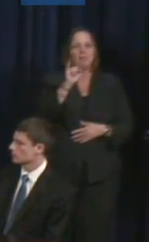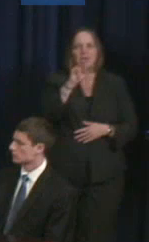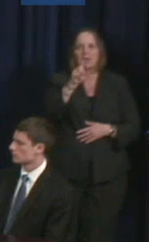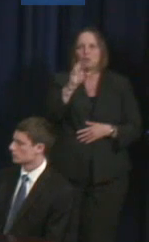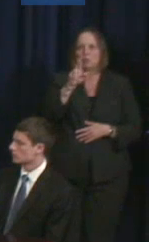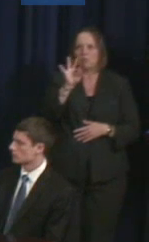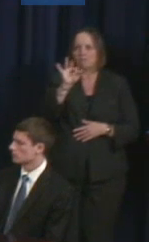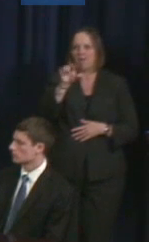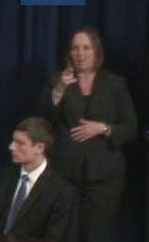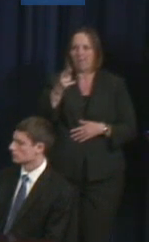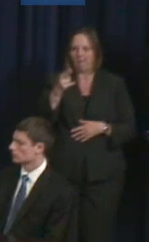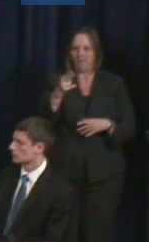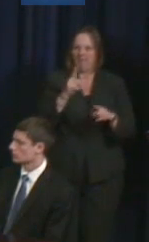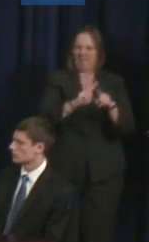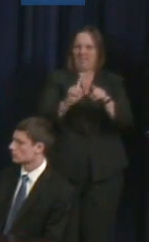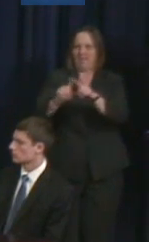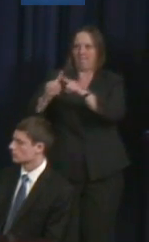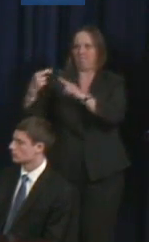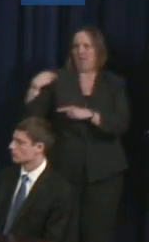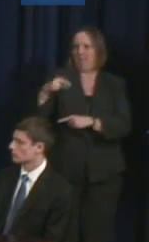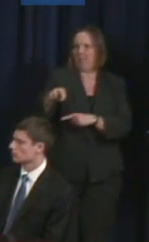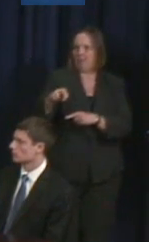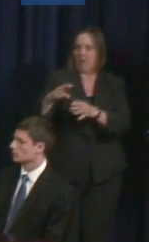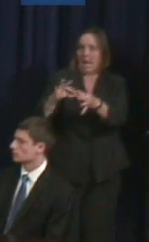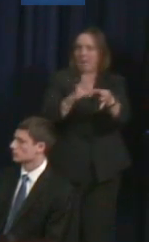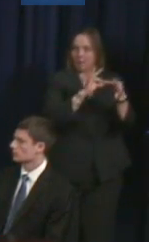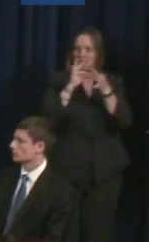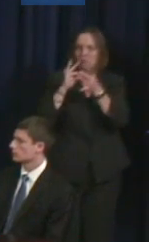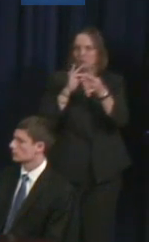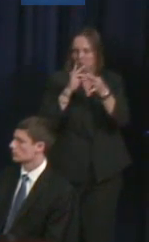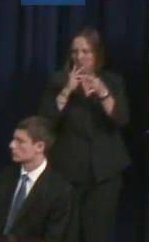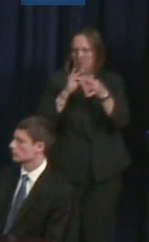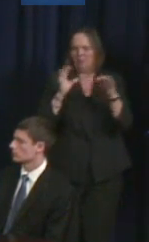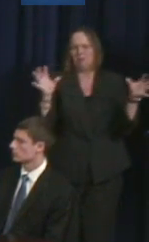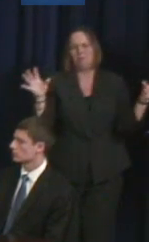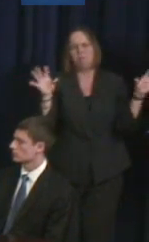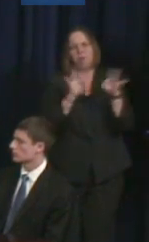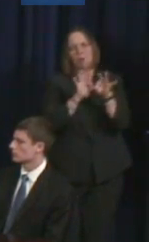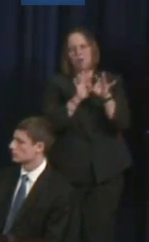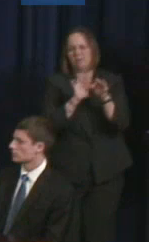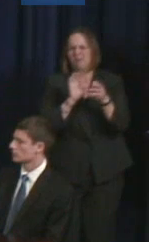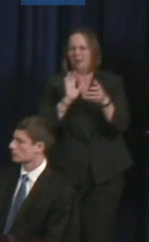one that's not only important in the United States, but through the State Department it's one